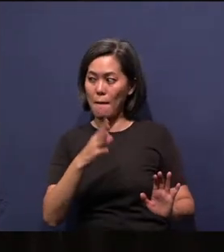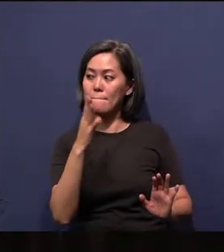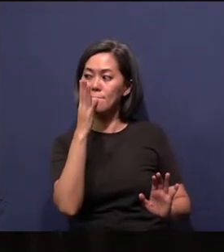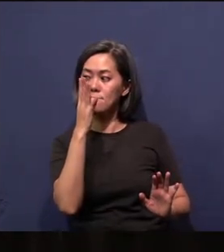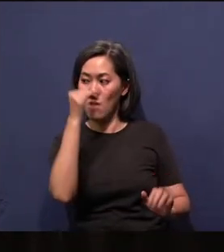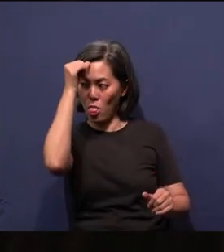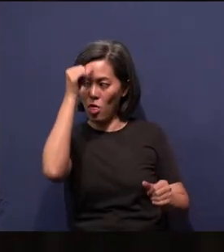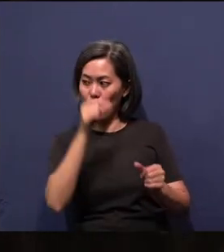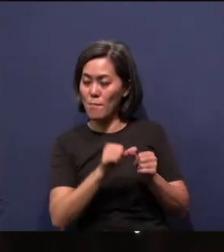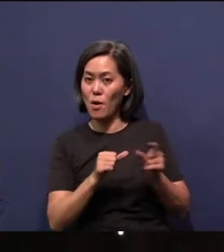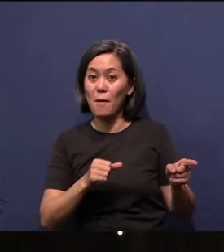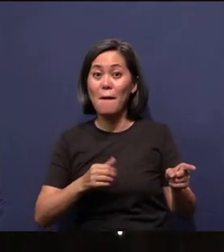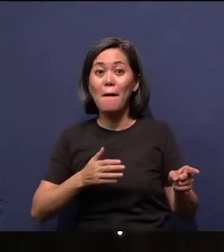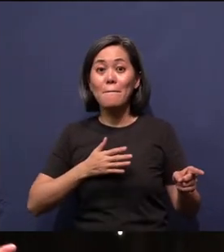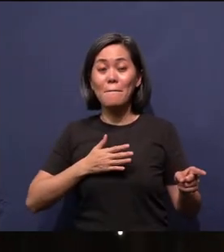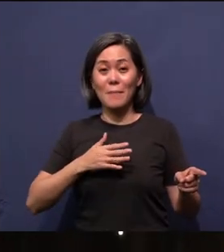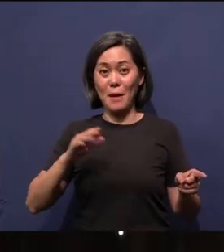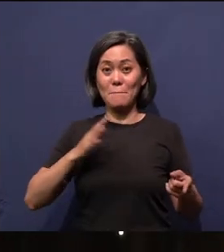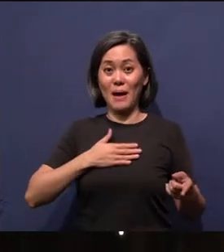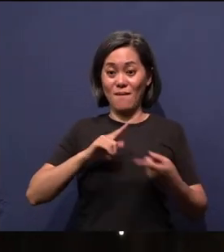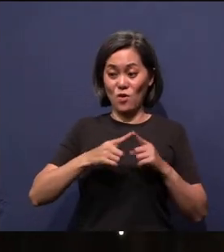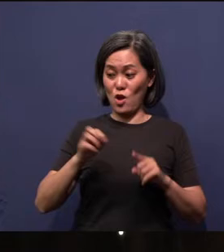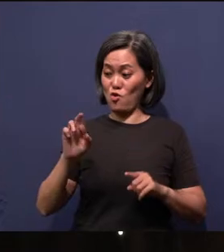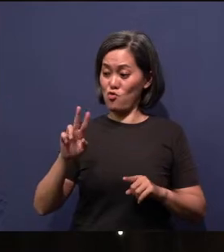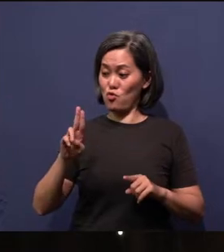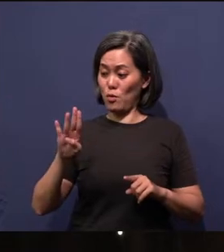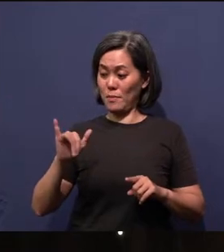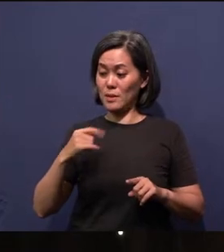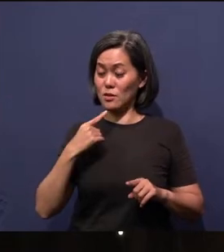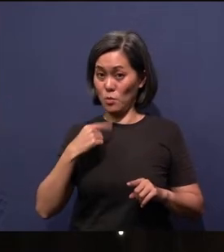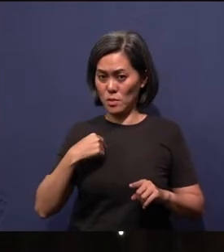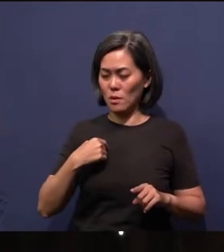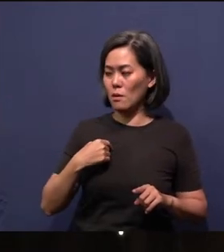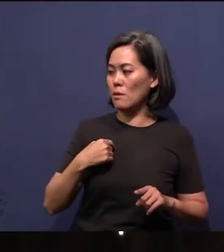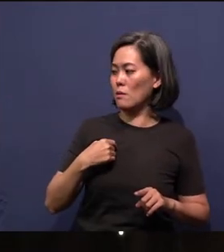what Ruby said to me. And Ruby is somebody from there. And she said, “We're very